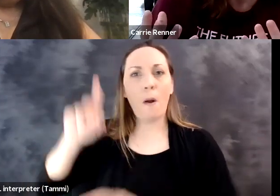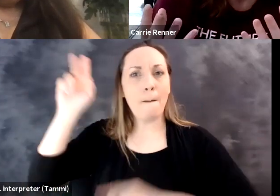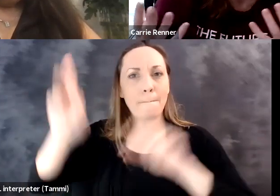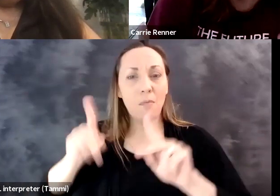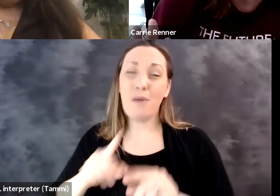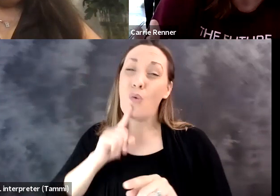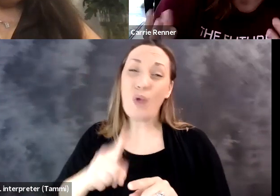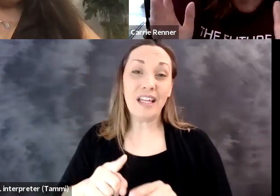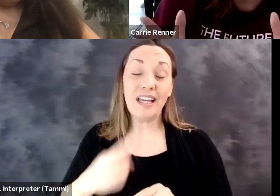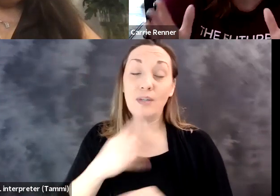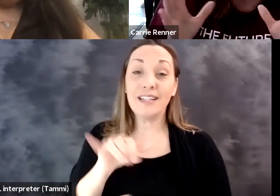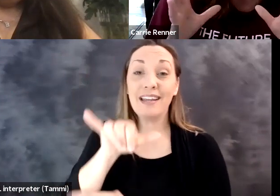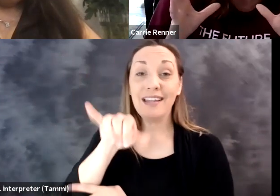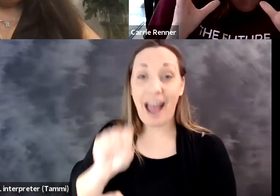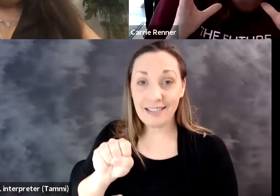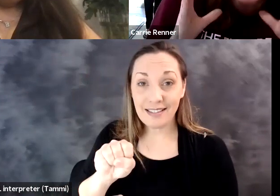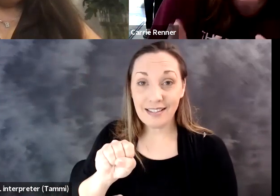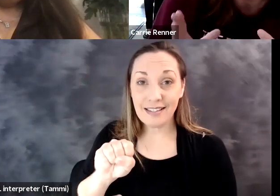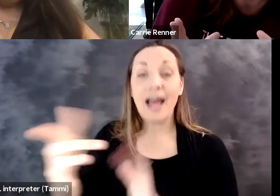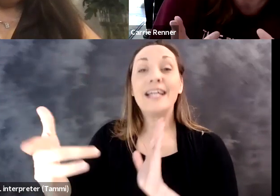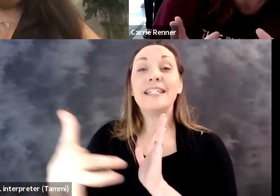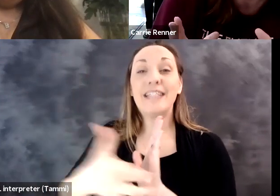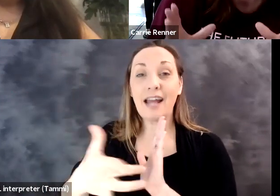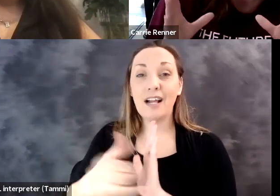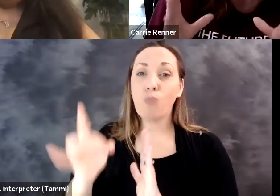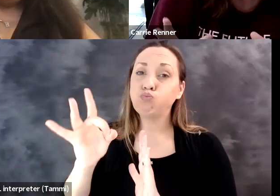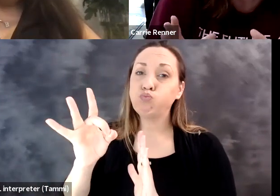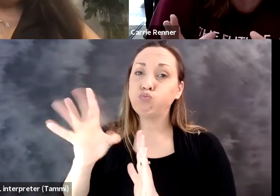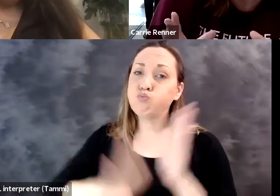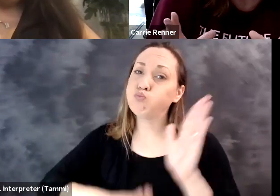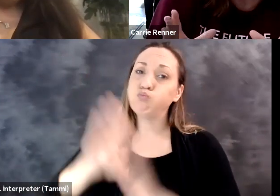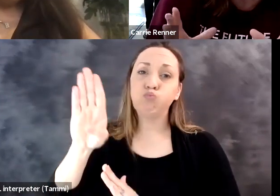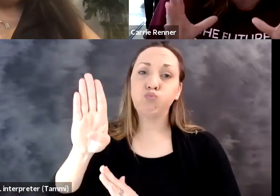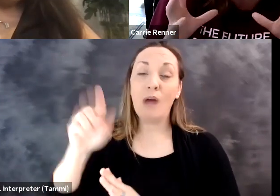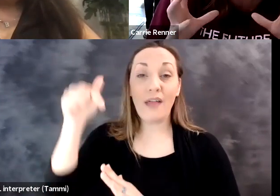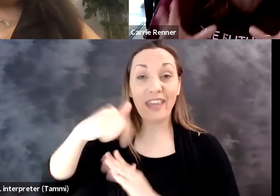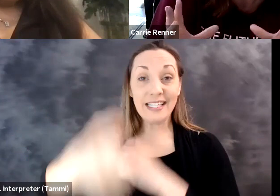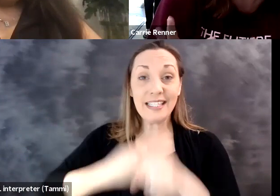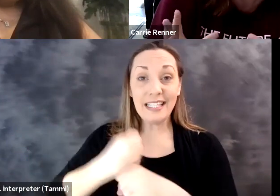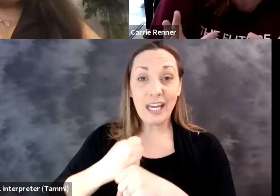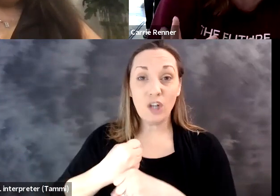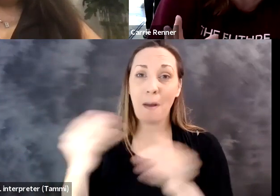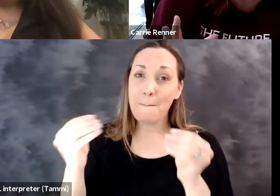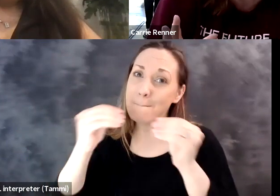feedback coming in from the earlier doctors right all the way to people. Ultimately I would say, yes, technology